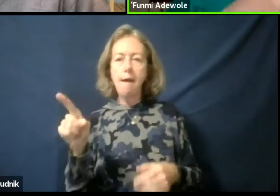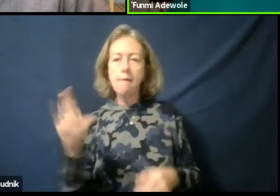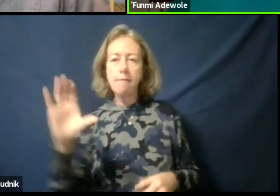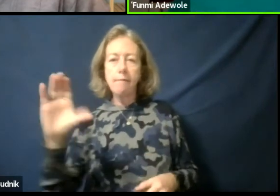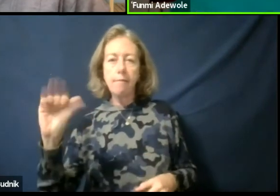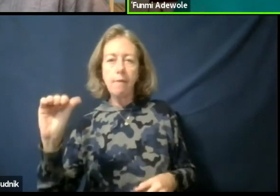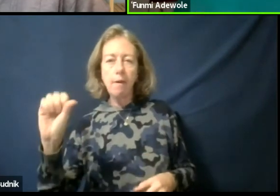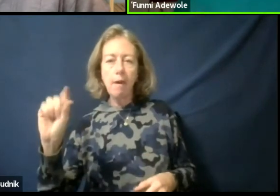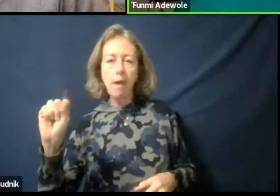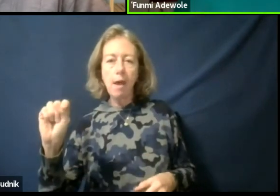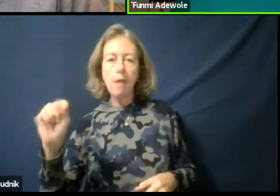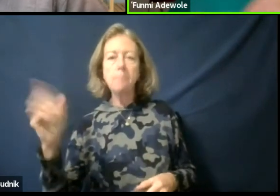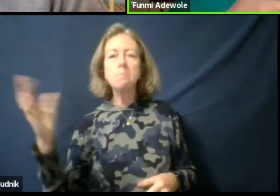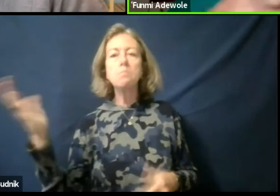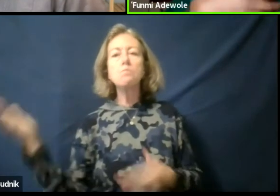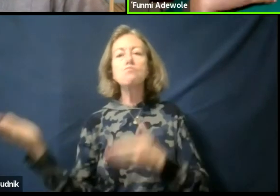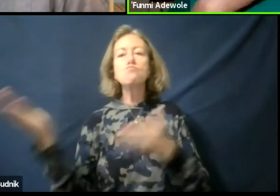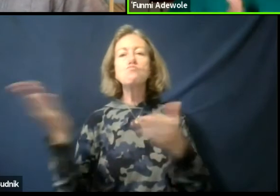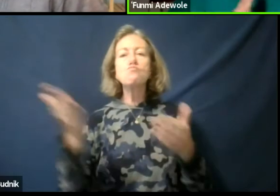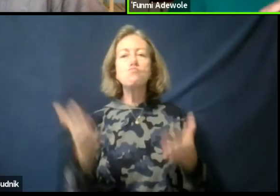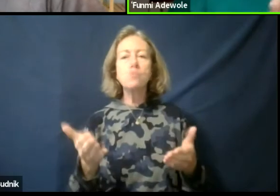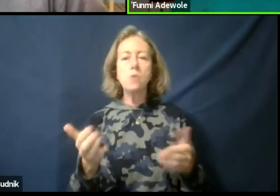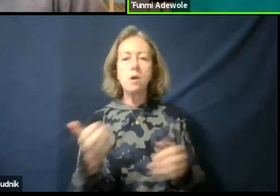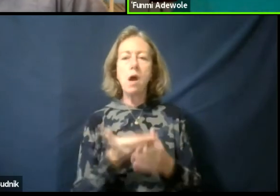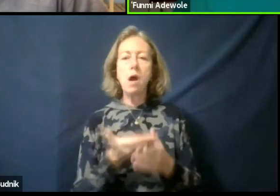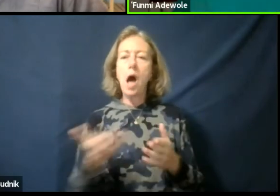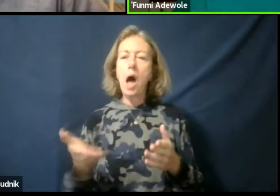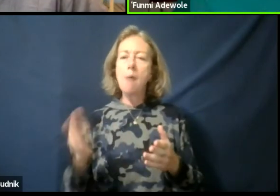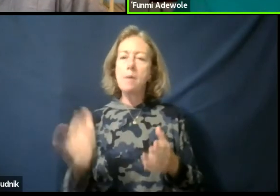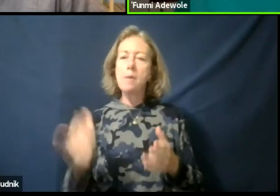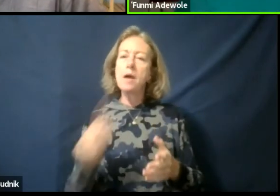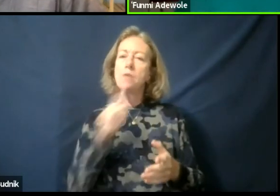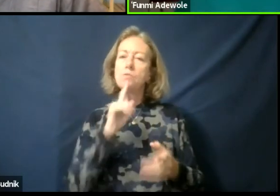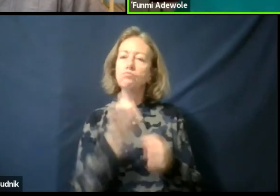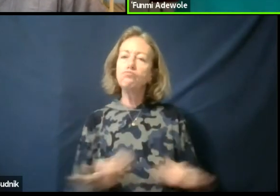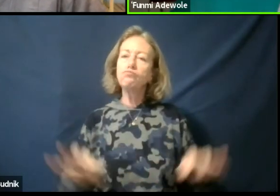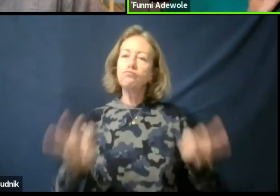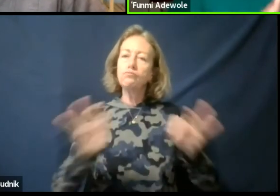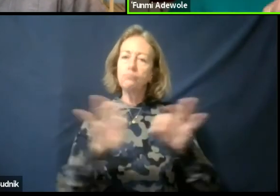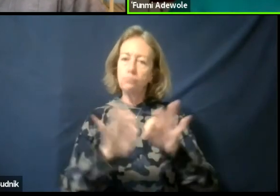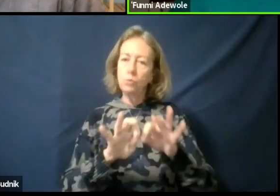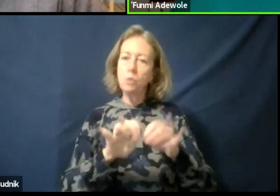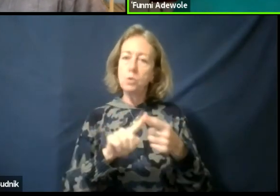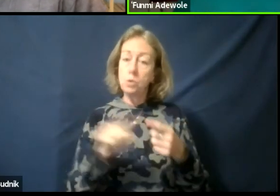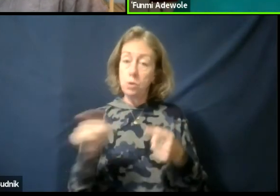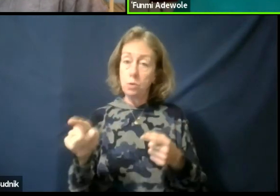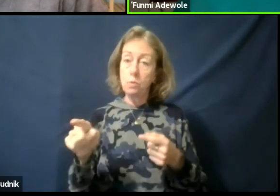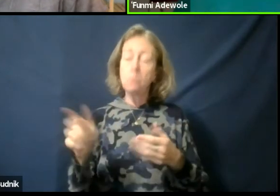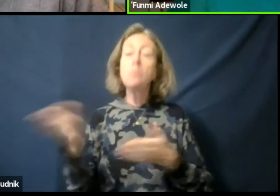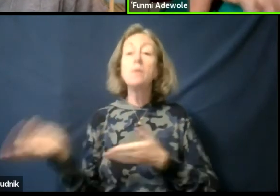to come with an object is of great significance to them. They brought the object to the studio